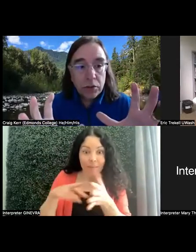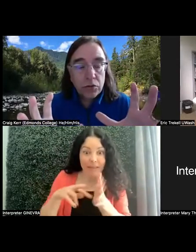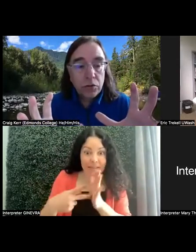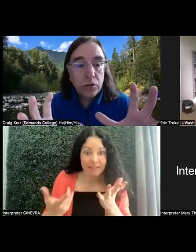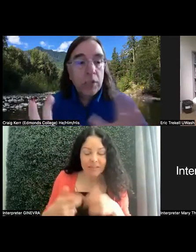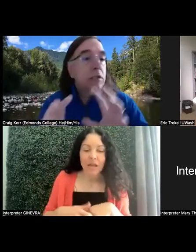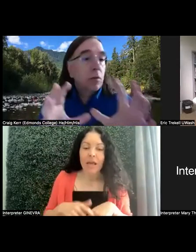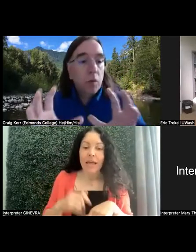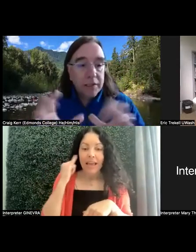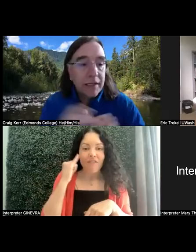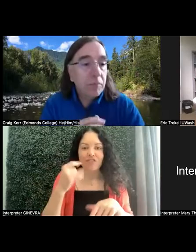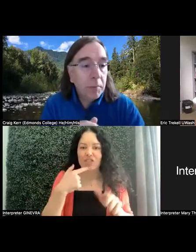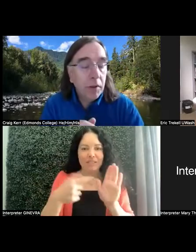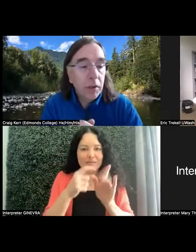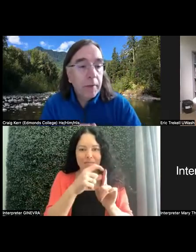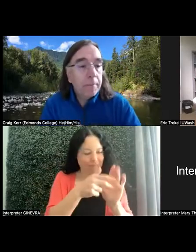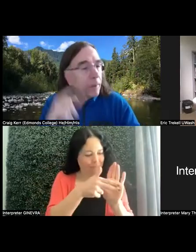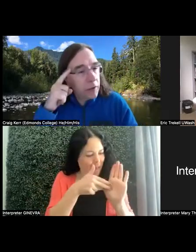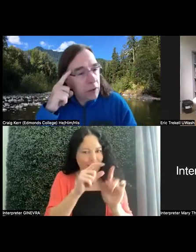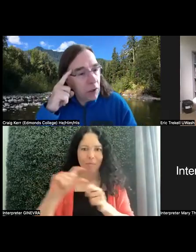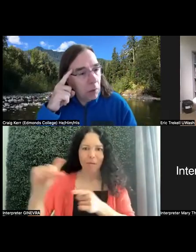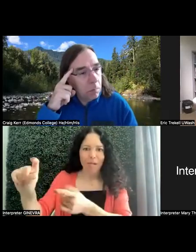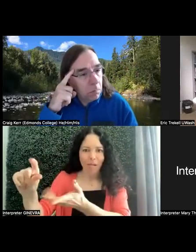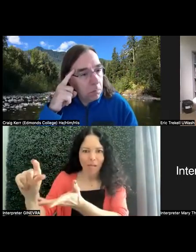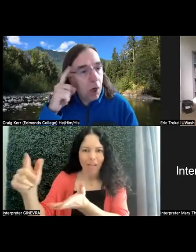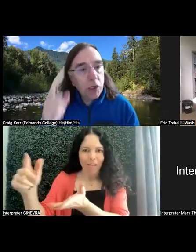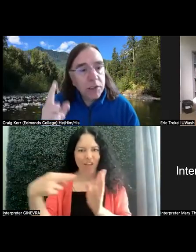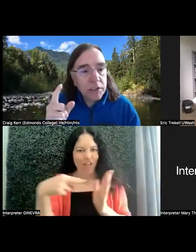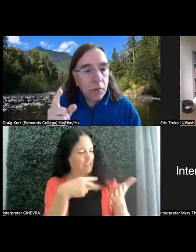or to some staff member, they're going to go, hm, autism.